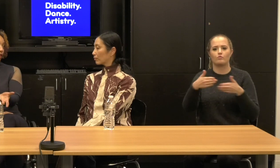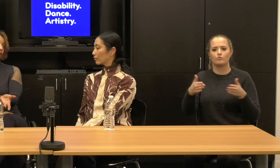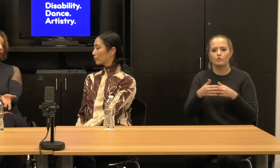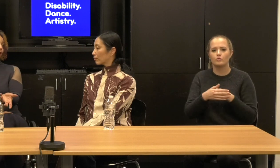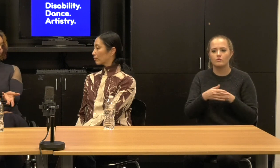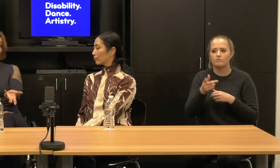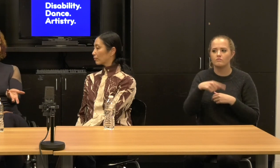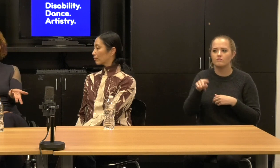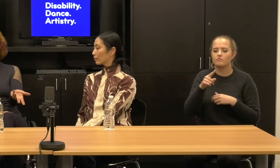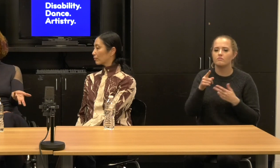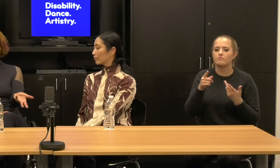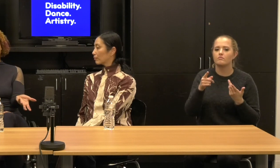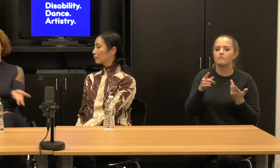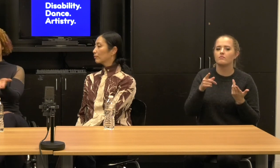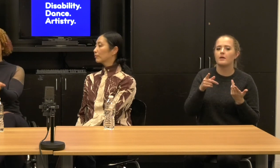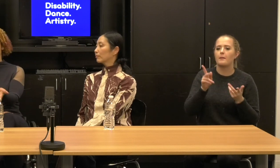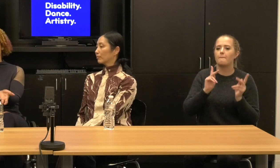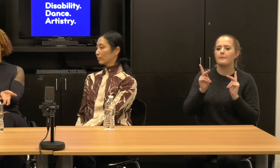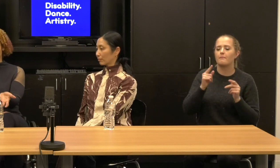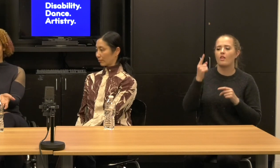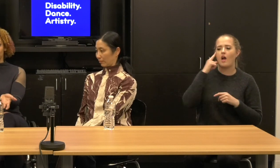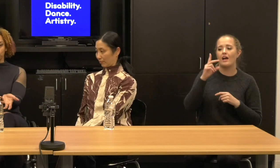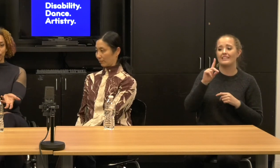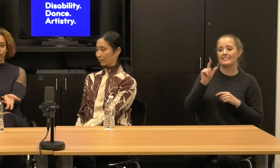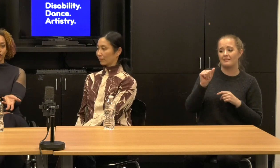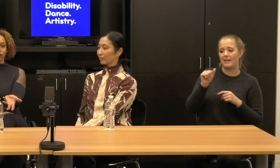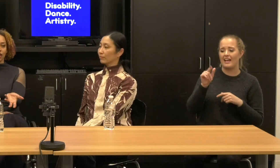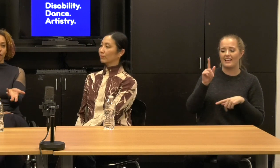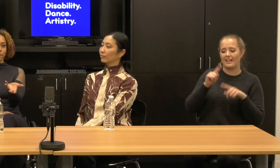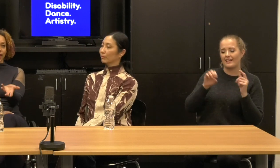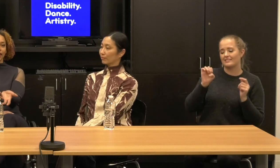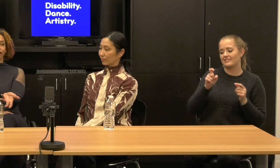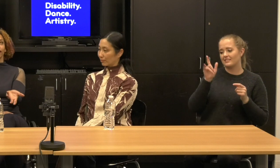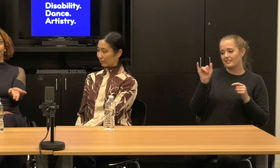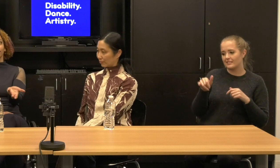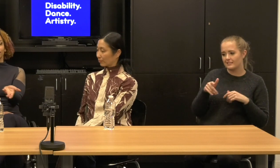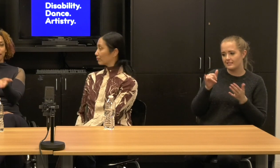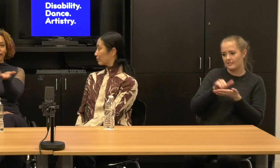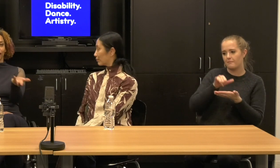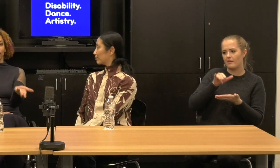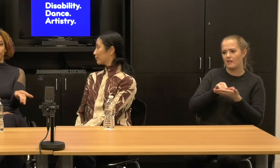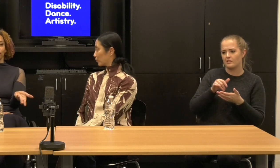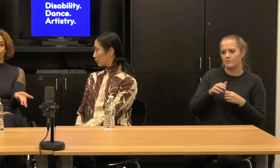that are unsexy and this piece, this piece doesn't even make, make the argument that